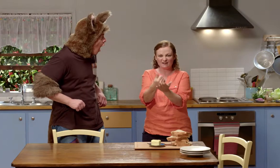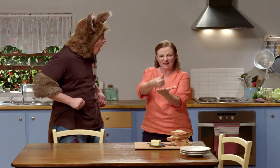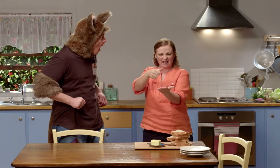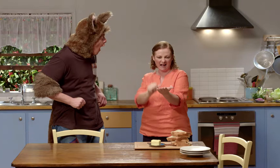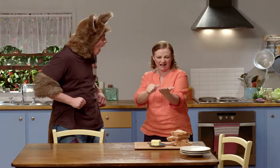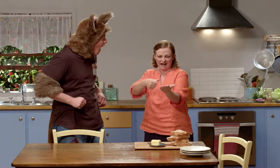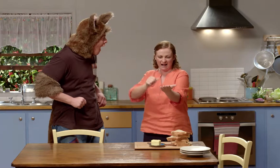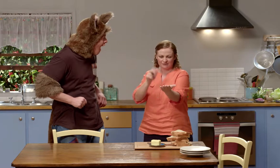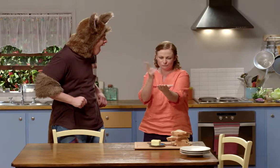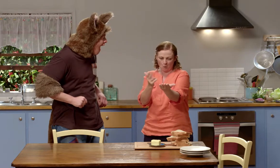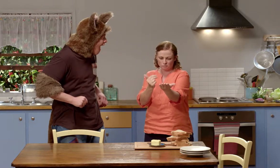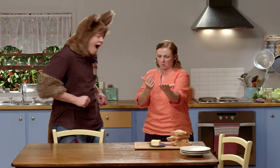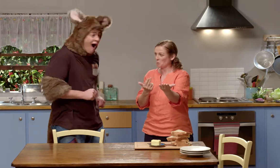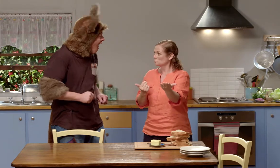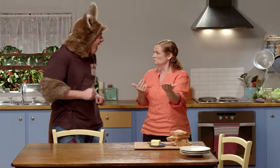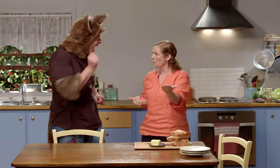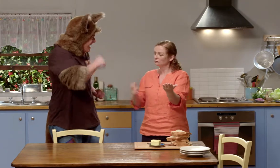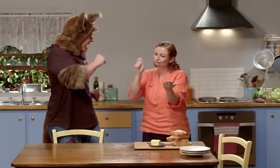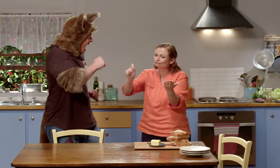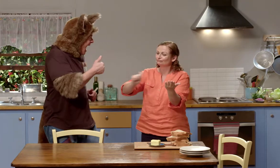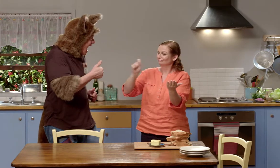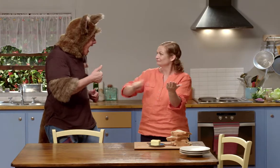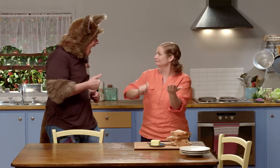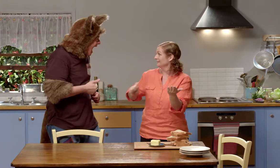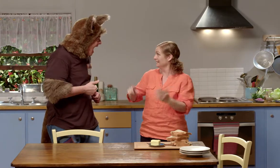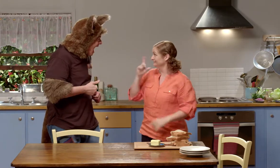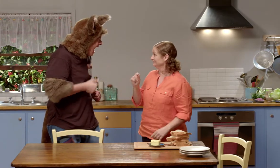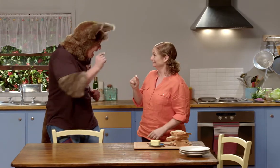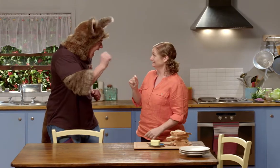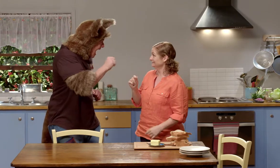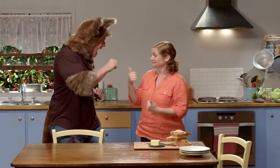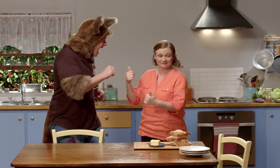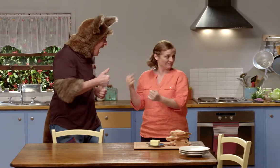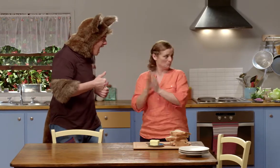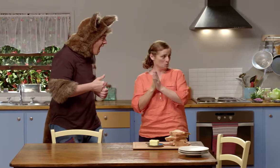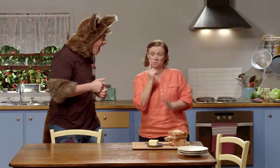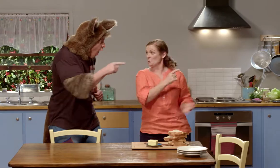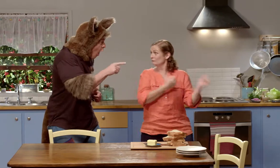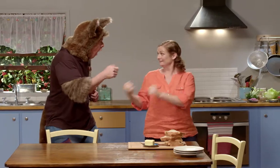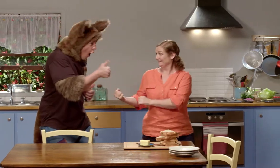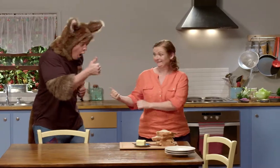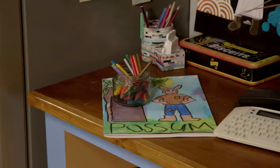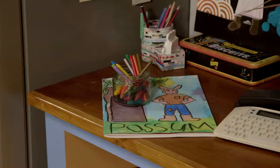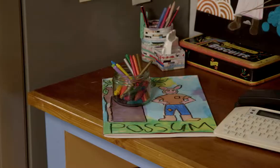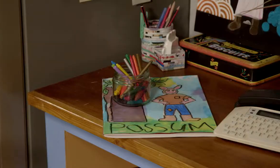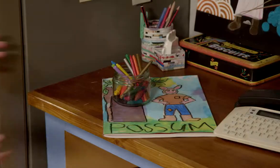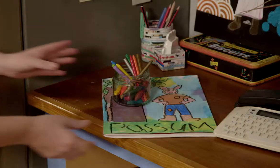Draw the pictures of the events that happened and we can write a story from that. Yeah. I've got your scrapbook.